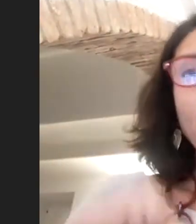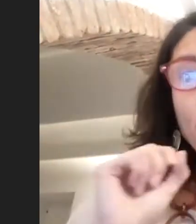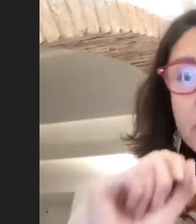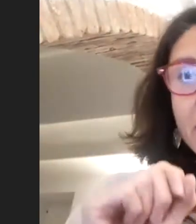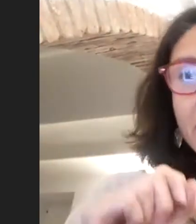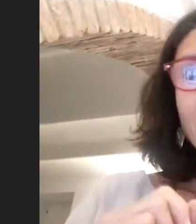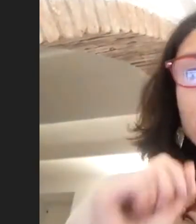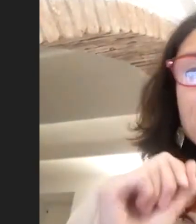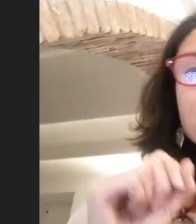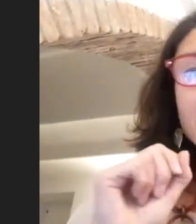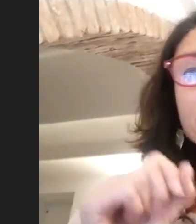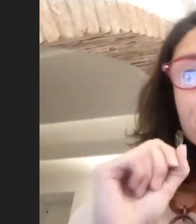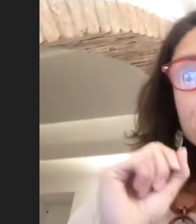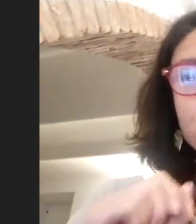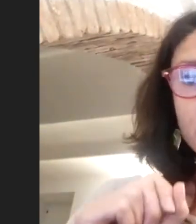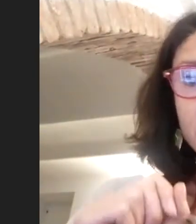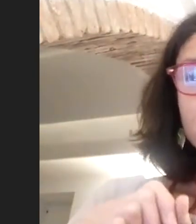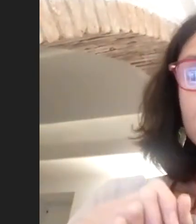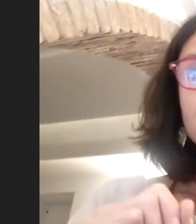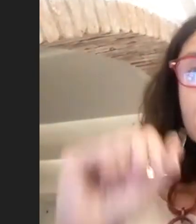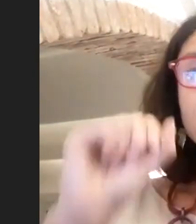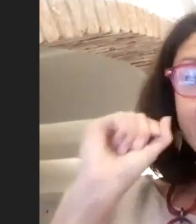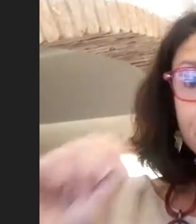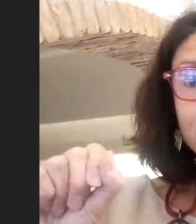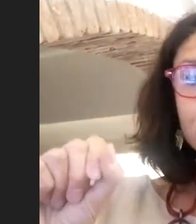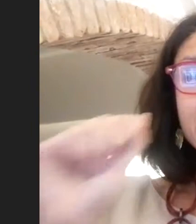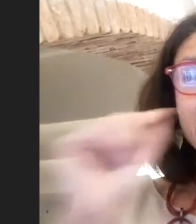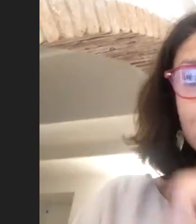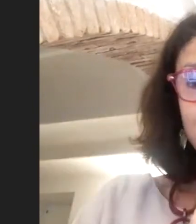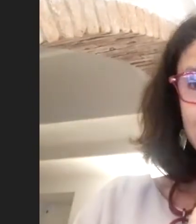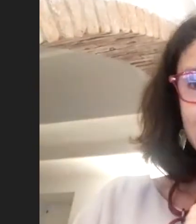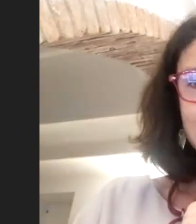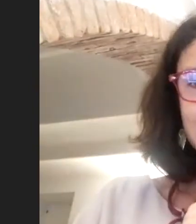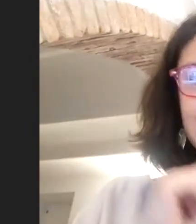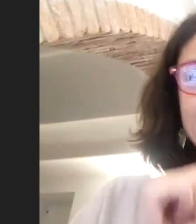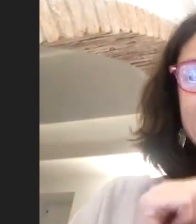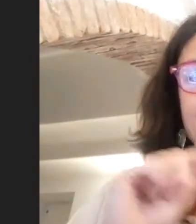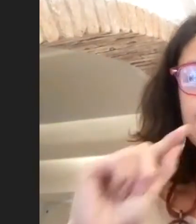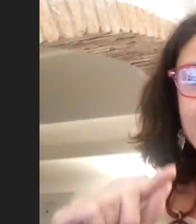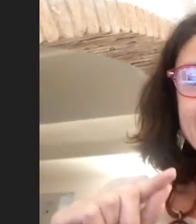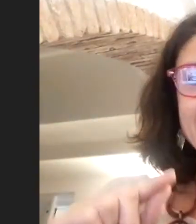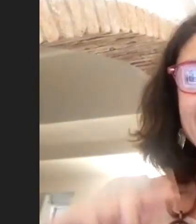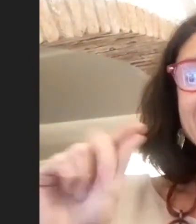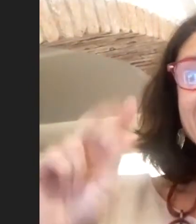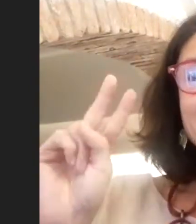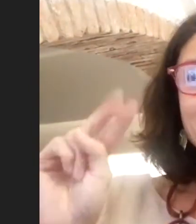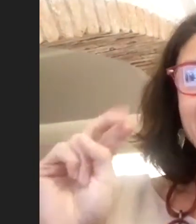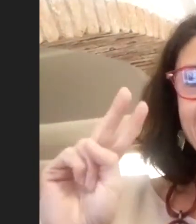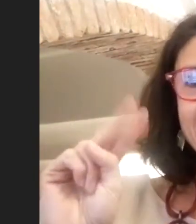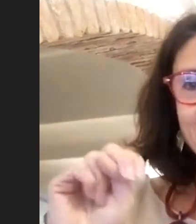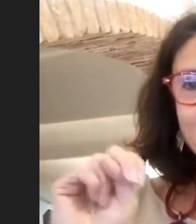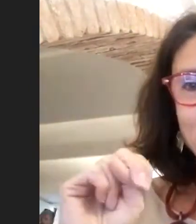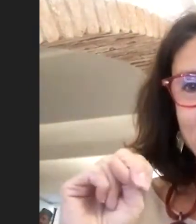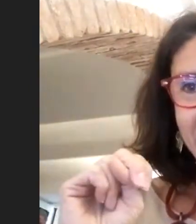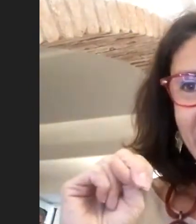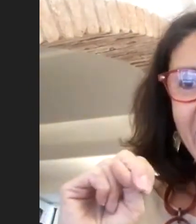on which kind of tools to give to teachers to better face the digital school.